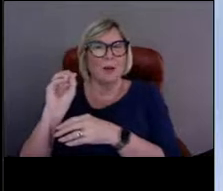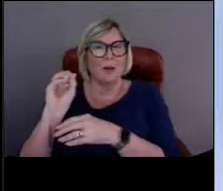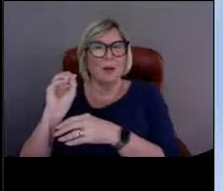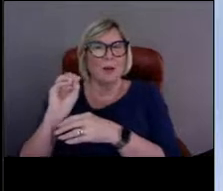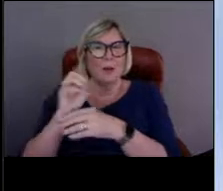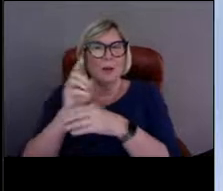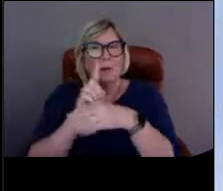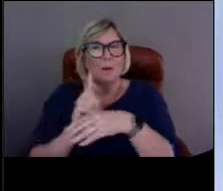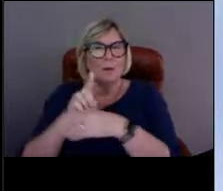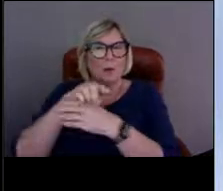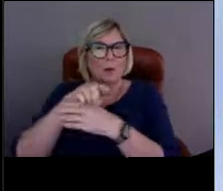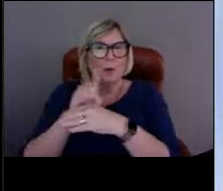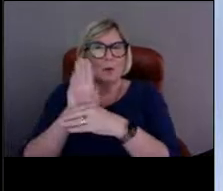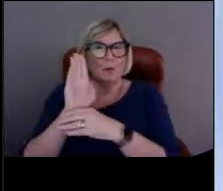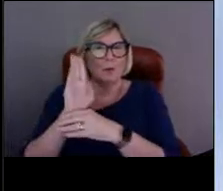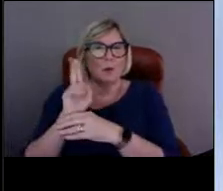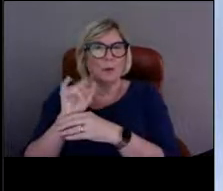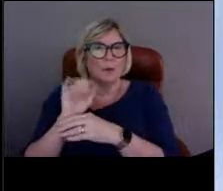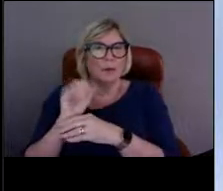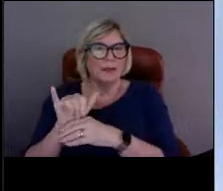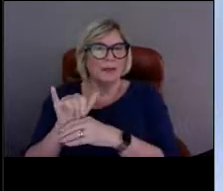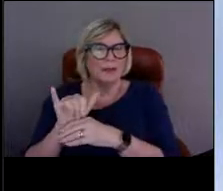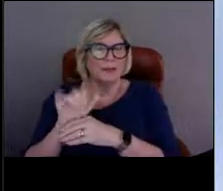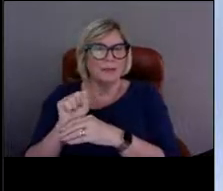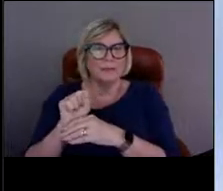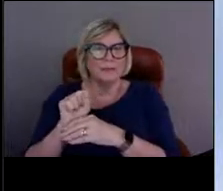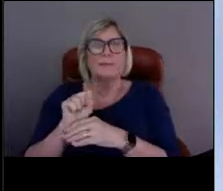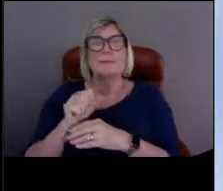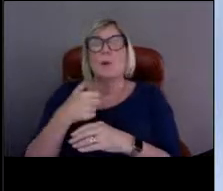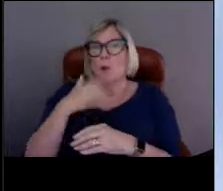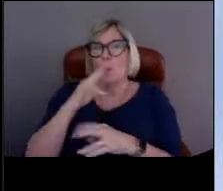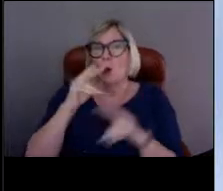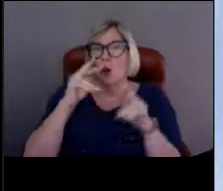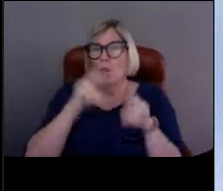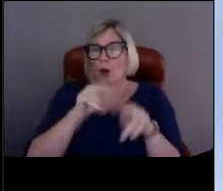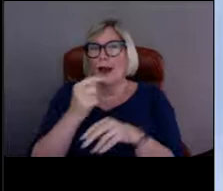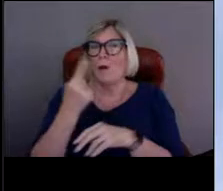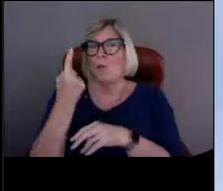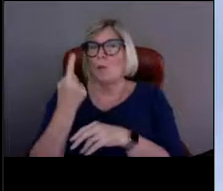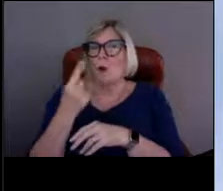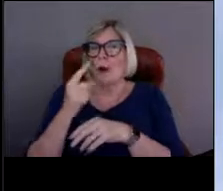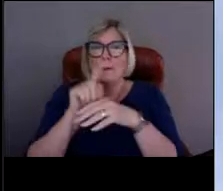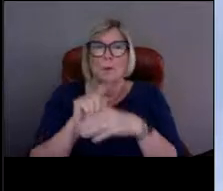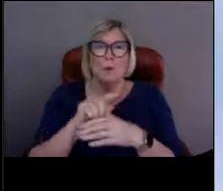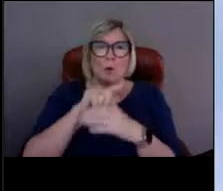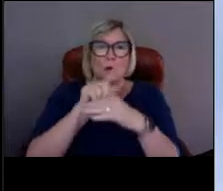And we will look at one buoy in particular and maybe that'll give you an idea